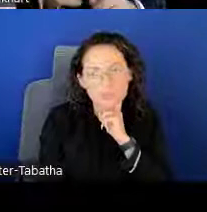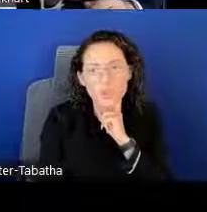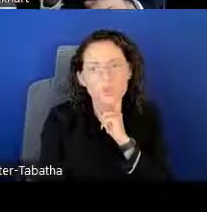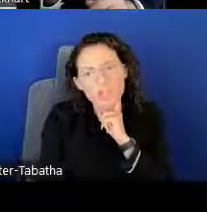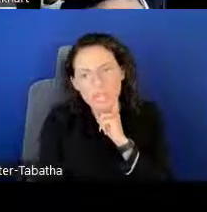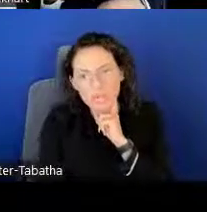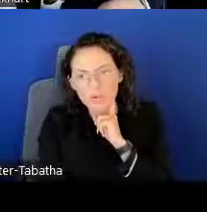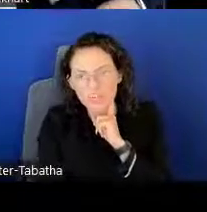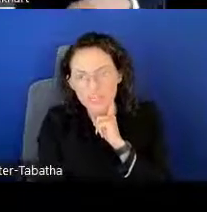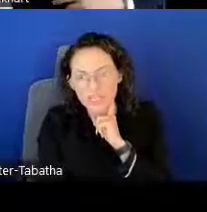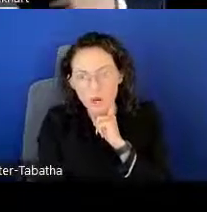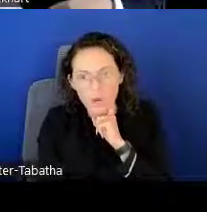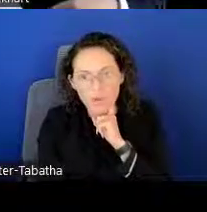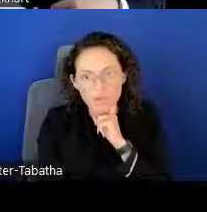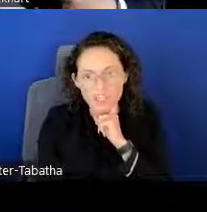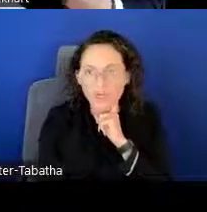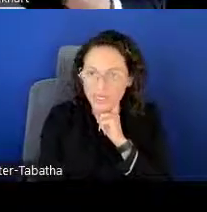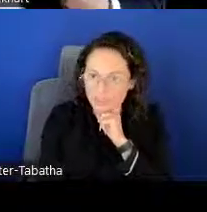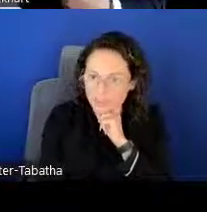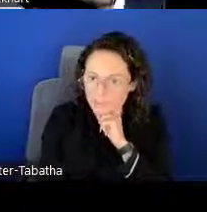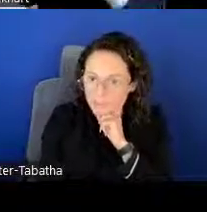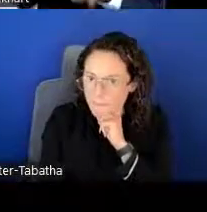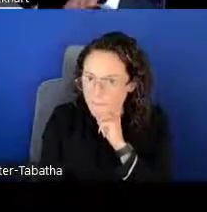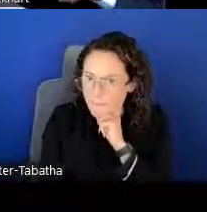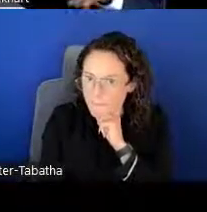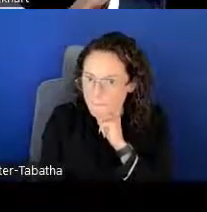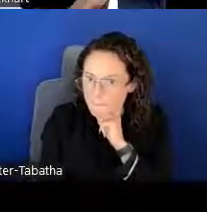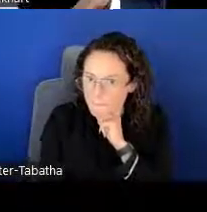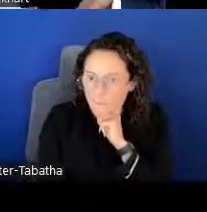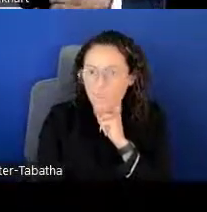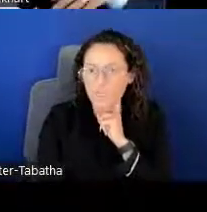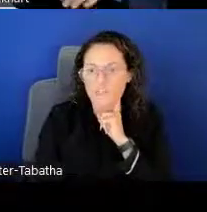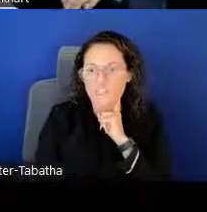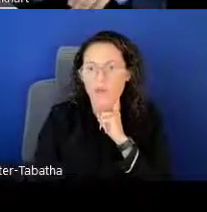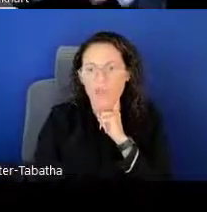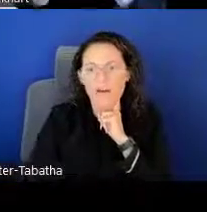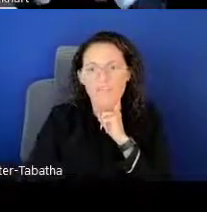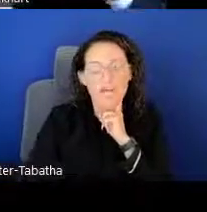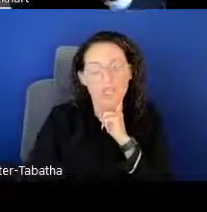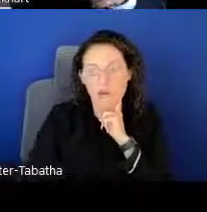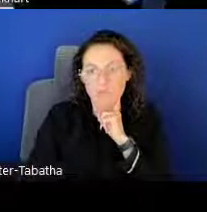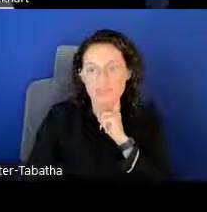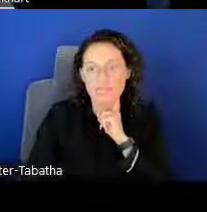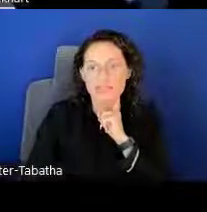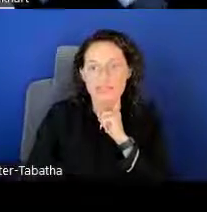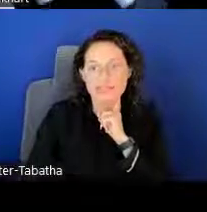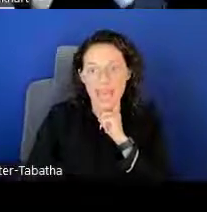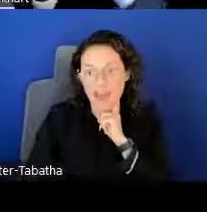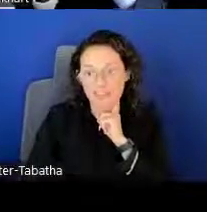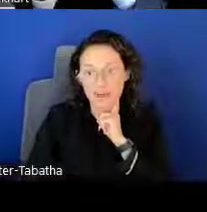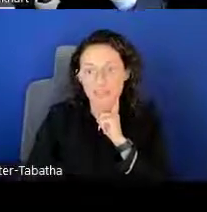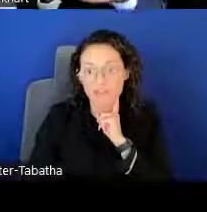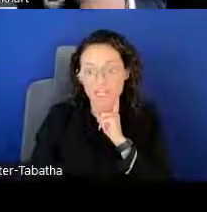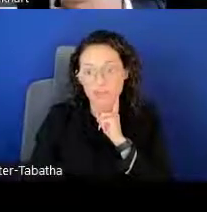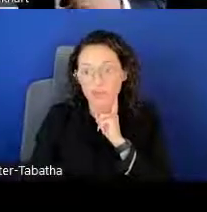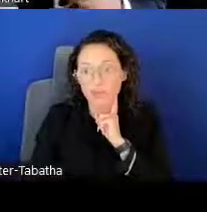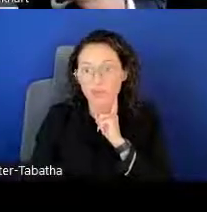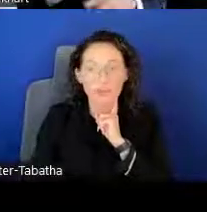You would be able to fill it out pretty quickly. We also have LRP staff that are available.